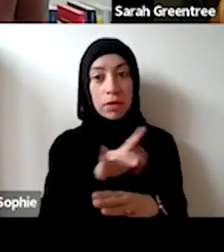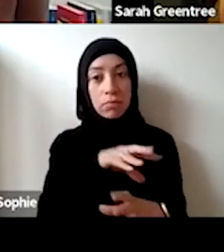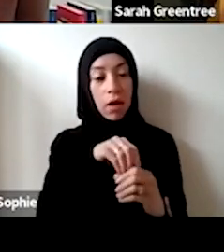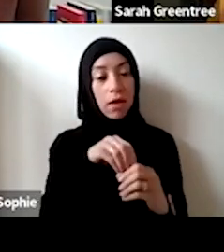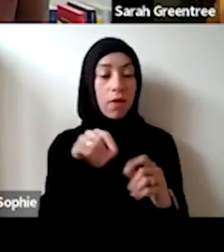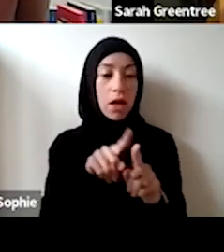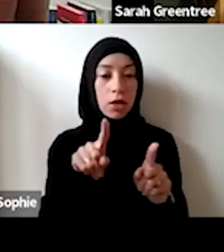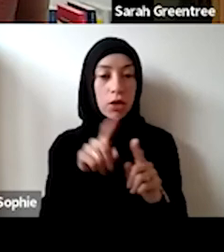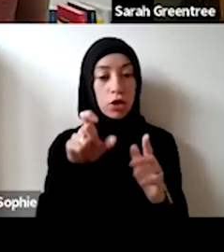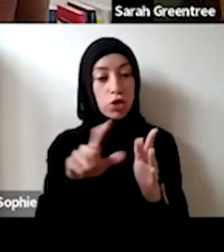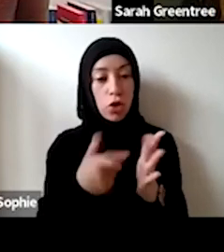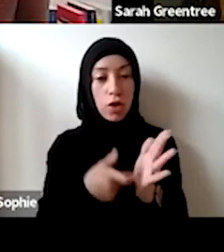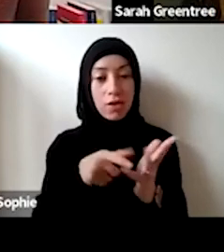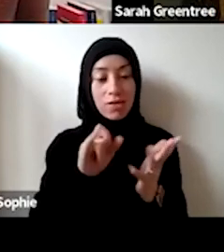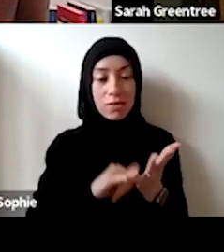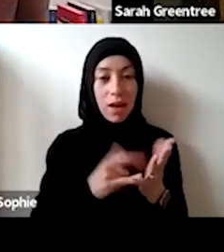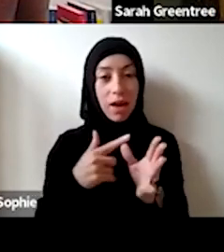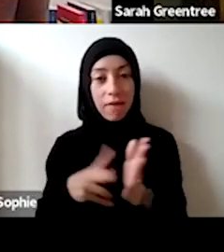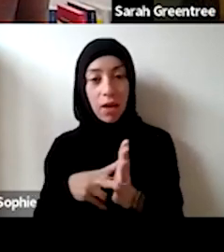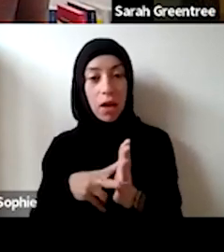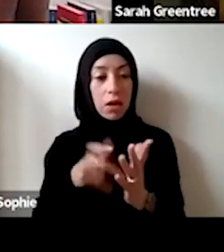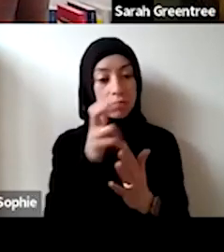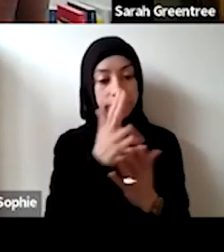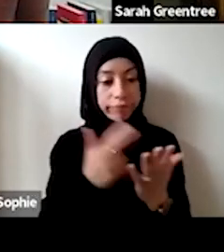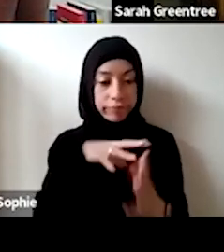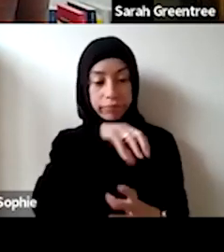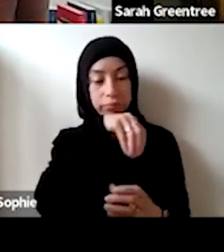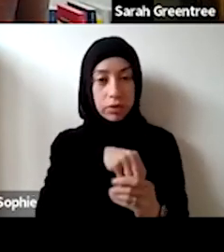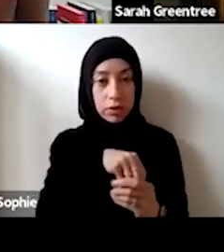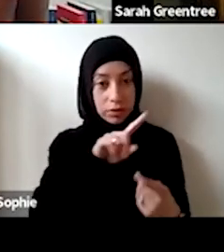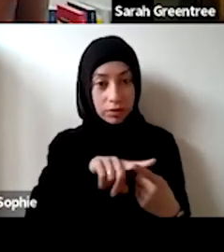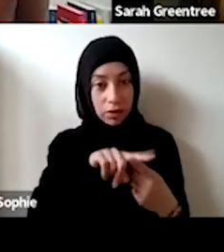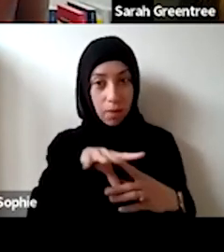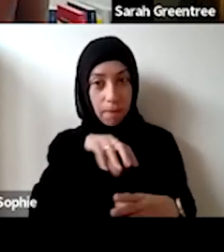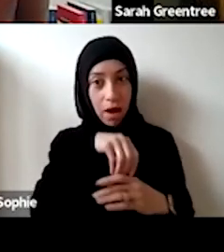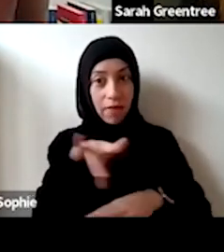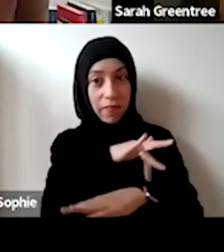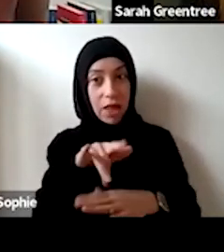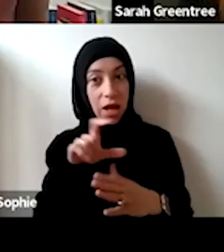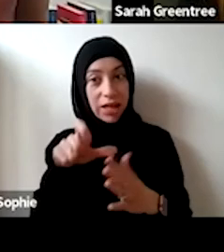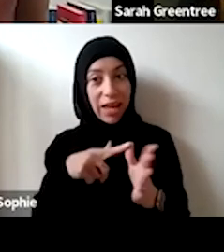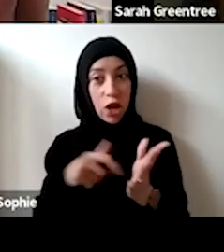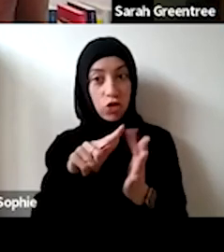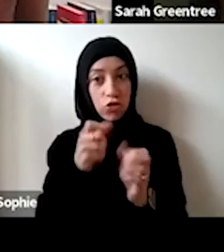and text, which is still recommend the theater category. include circus, AV, live music and which, I think we would would you still recommend the theatre